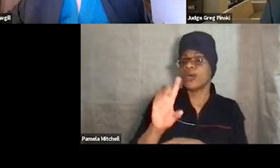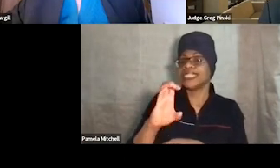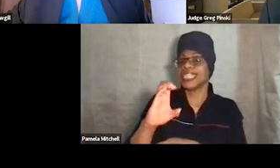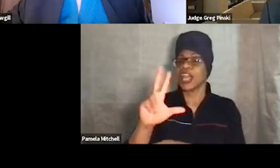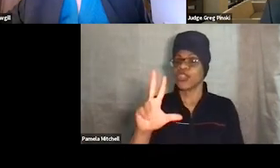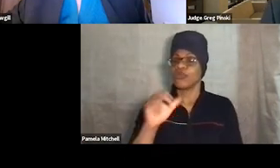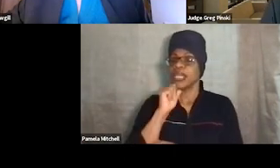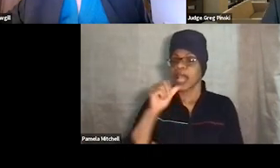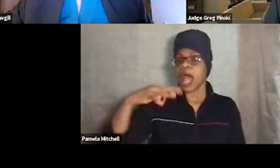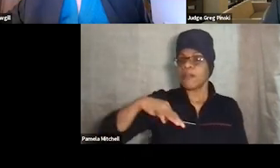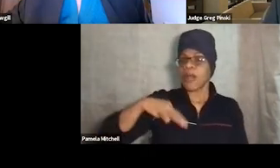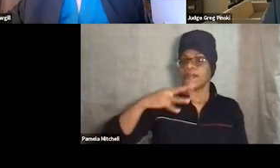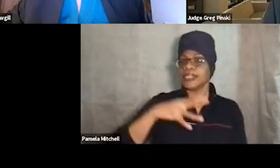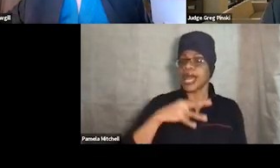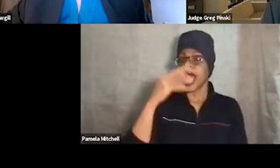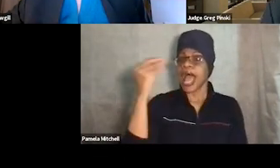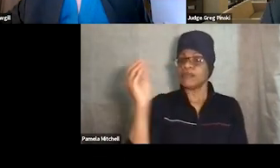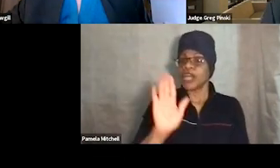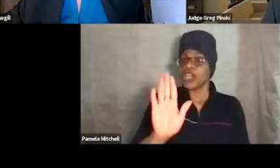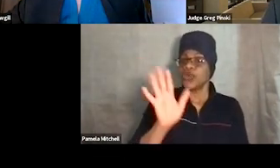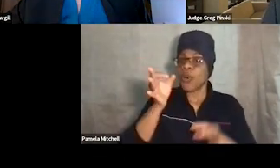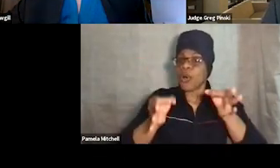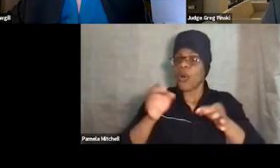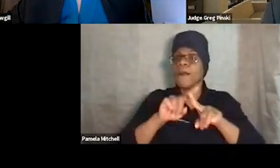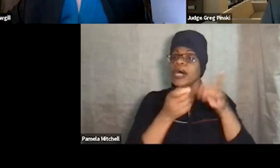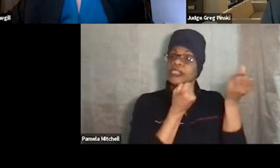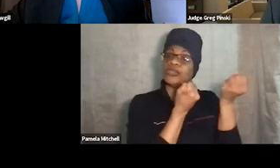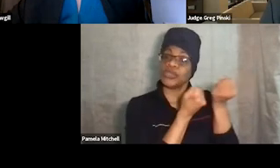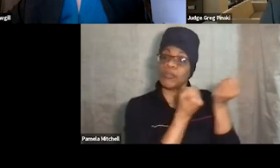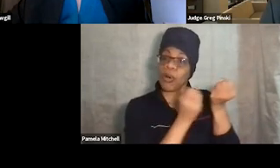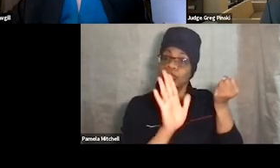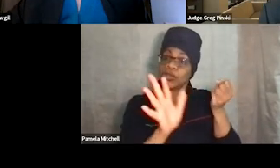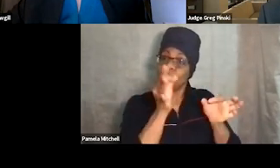that is outside your court, but supports your court, to be able to obtain those.